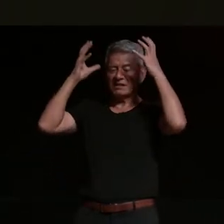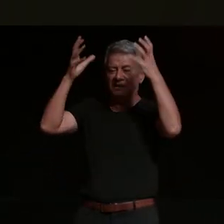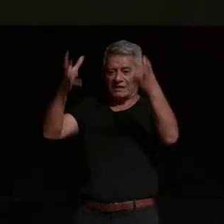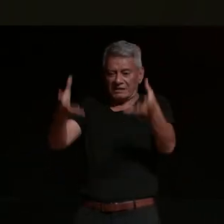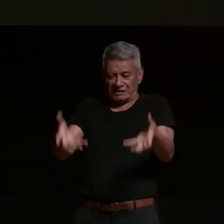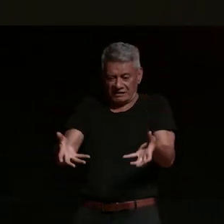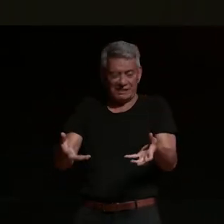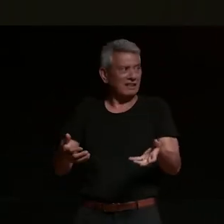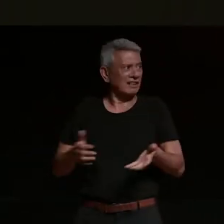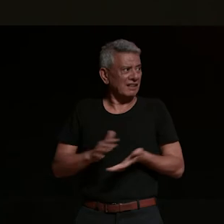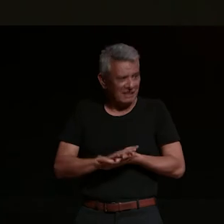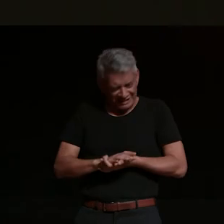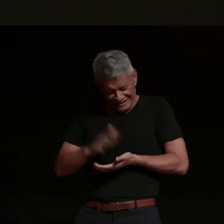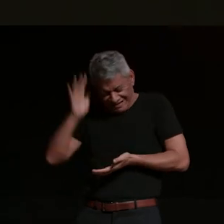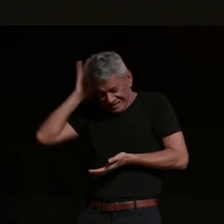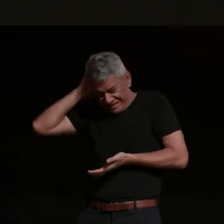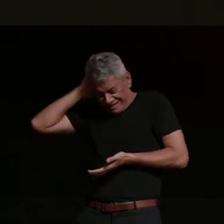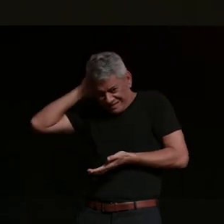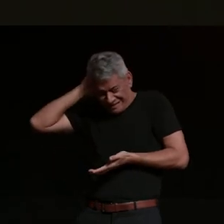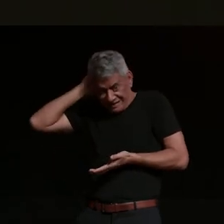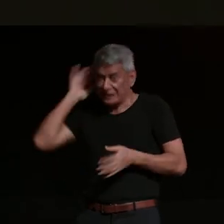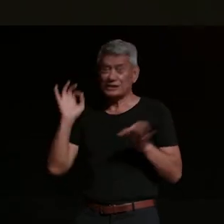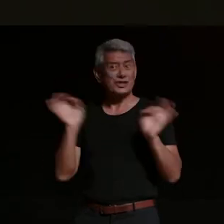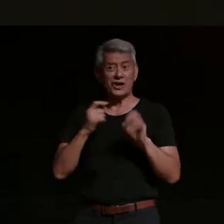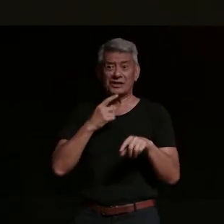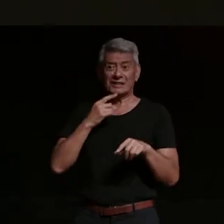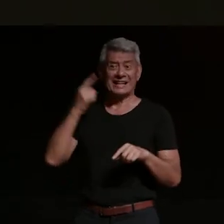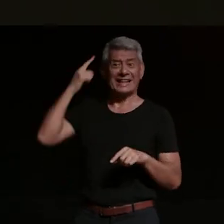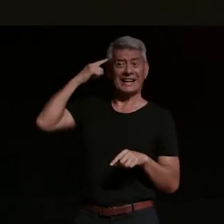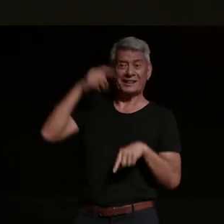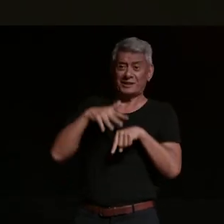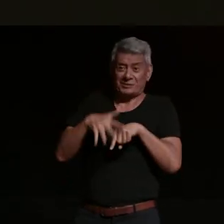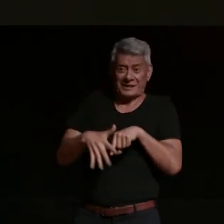they're all like no you're not bleeding from your head and i was like all right sweet i thought i